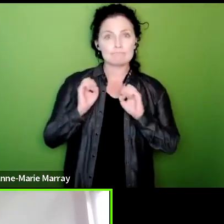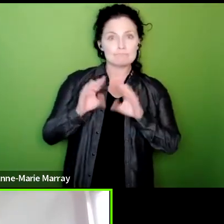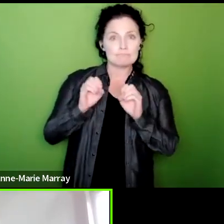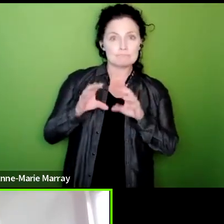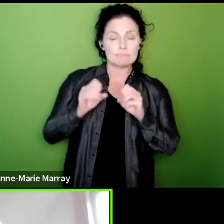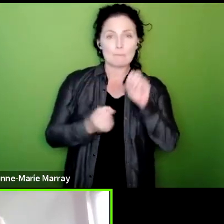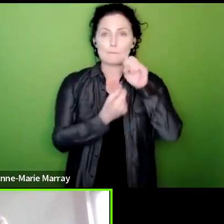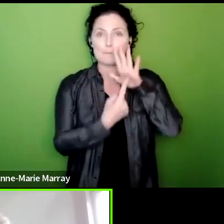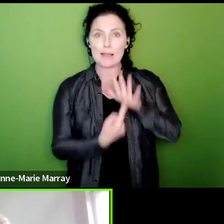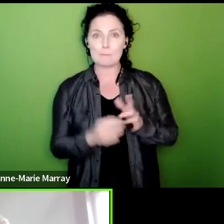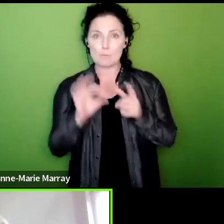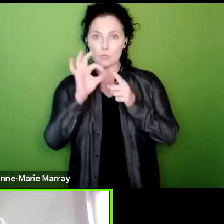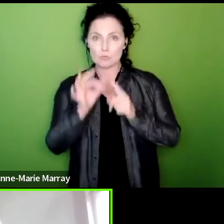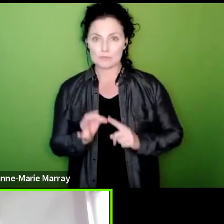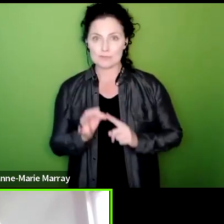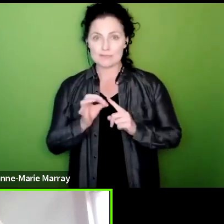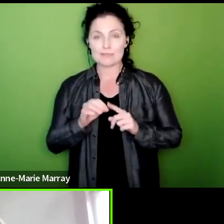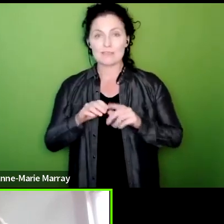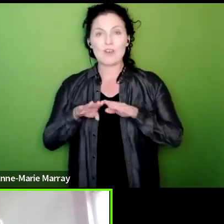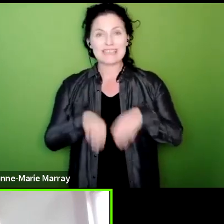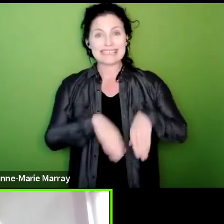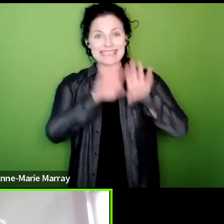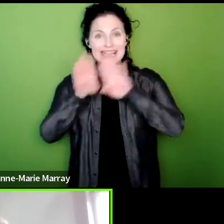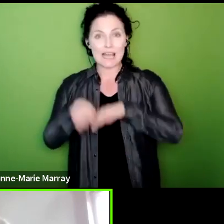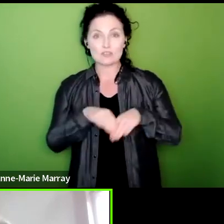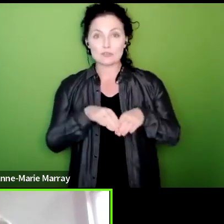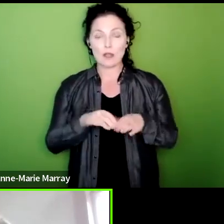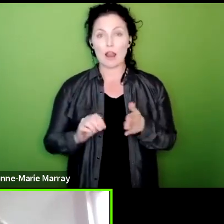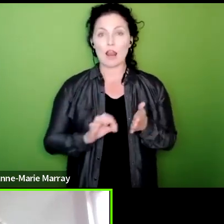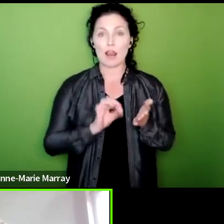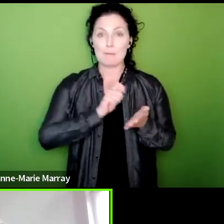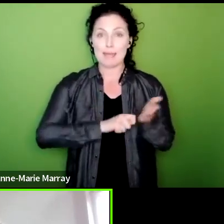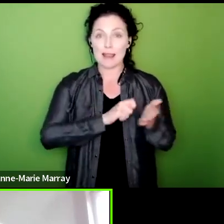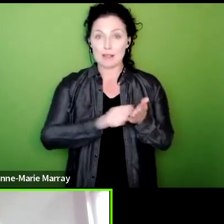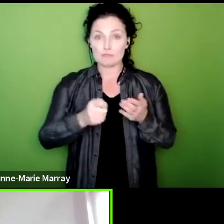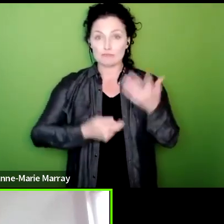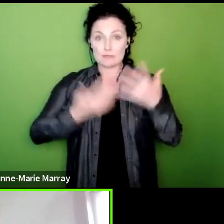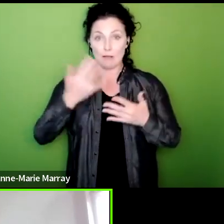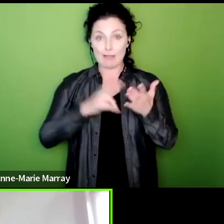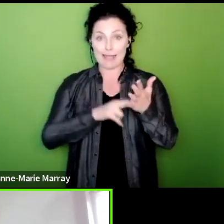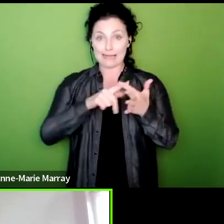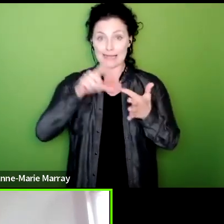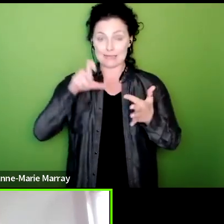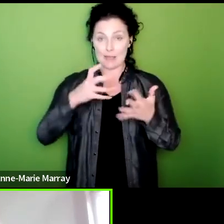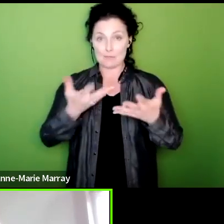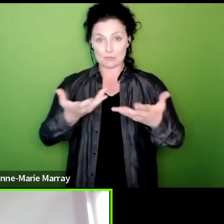um of the national ballot result that the NEC has just received explain to people what decisions